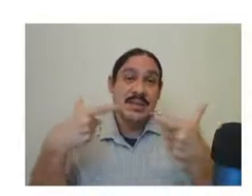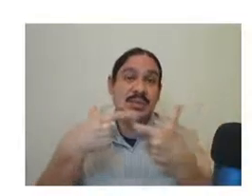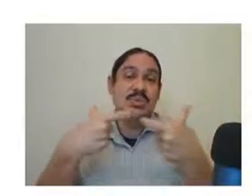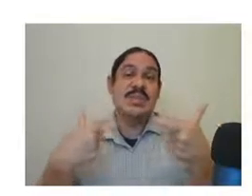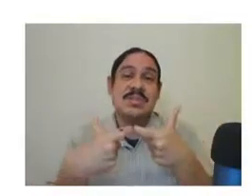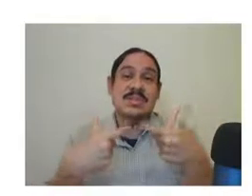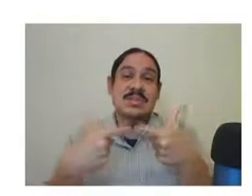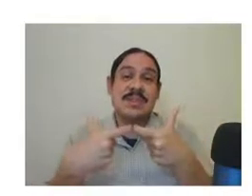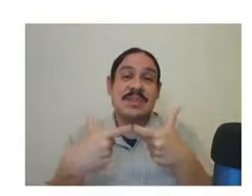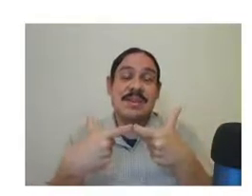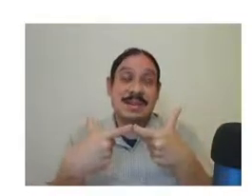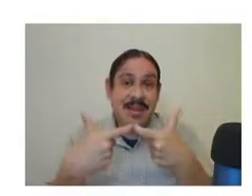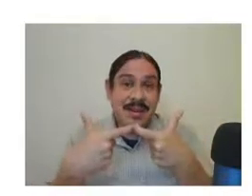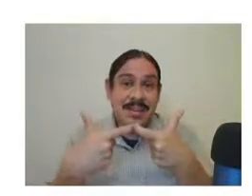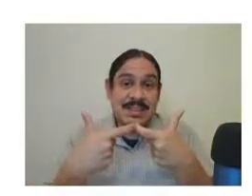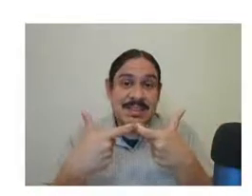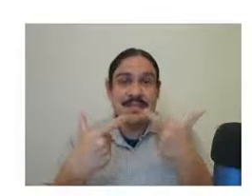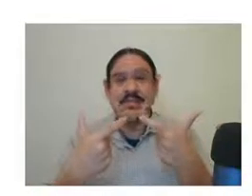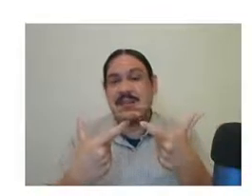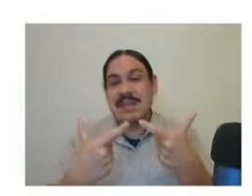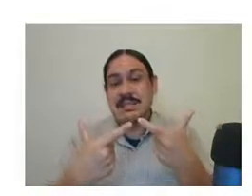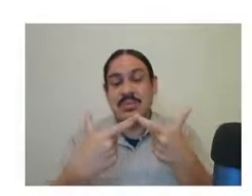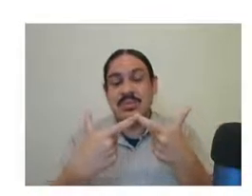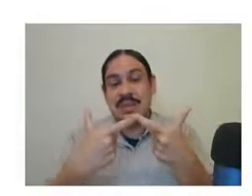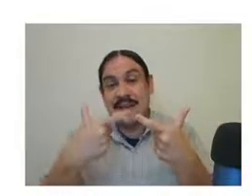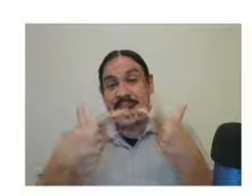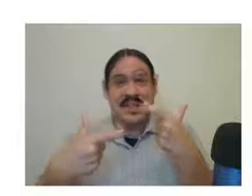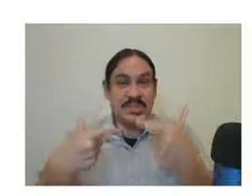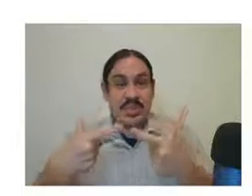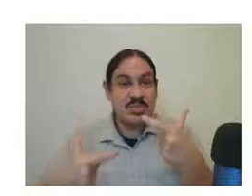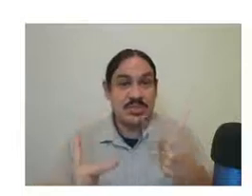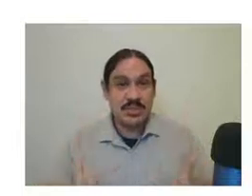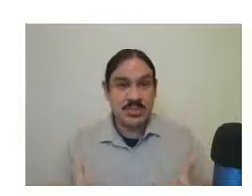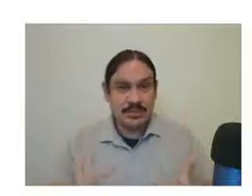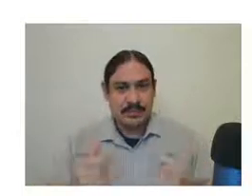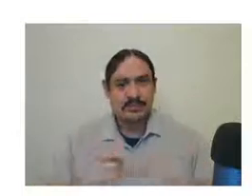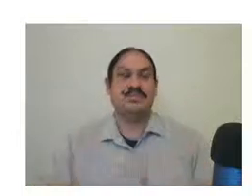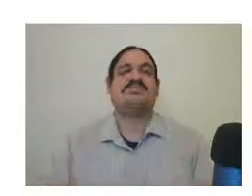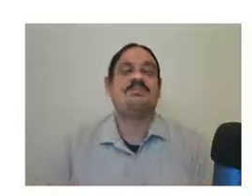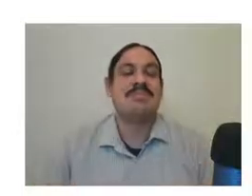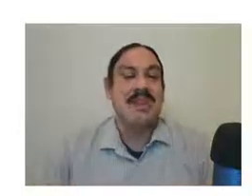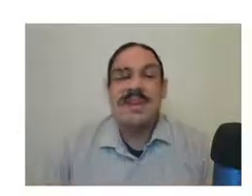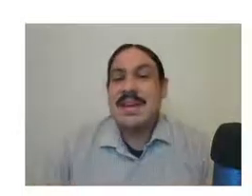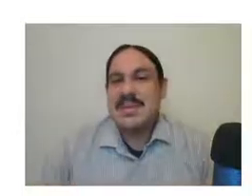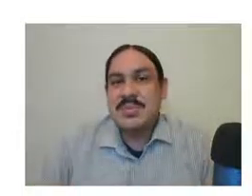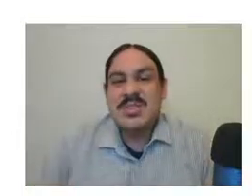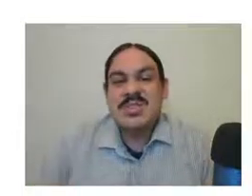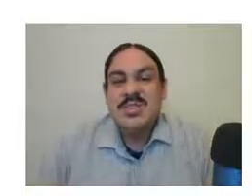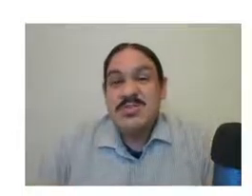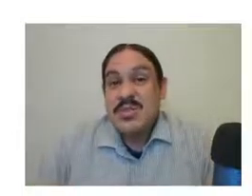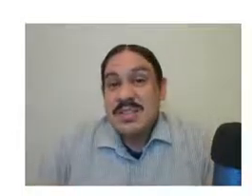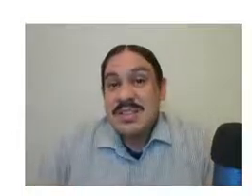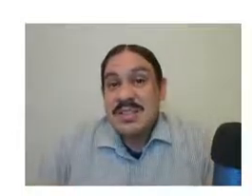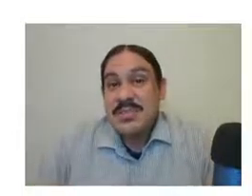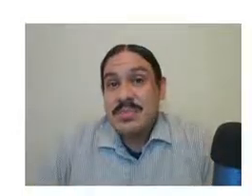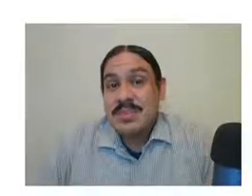using the rules that we've already analyzed for example using an x-bar structure as we mentioned there